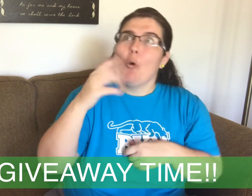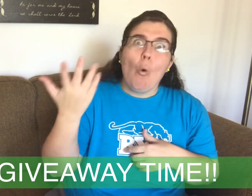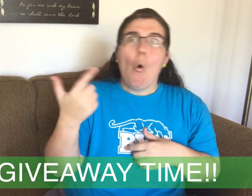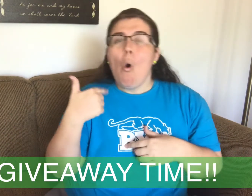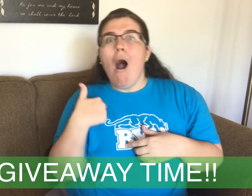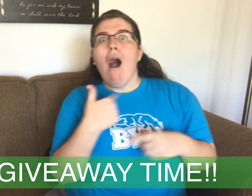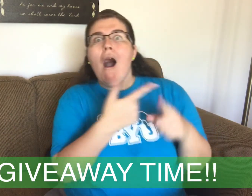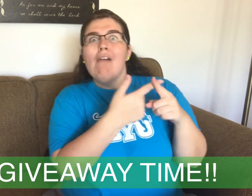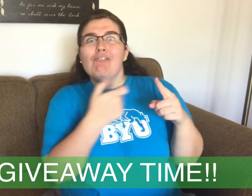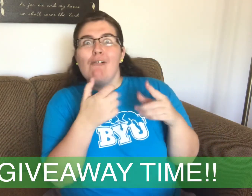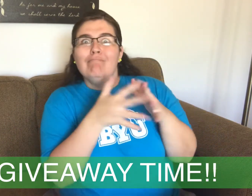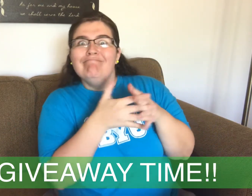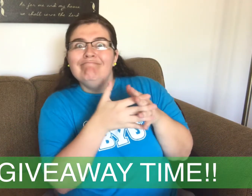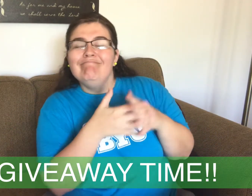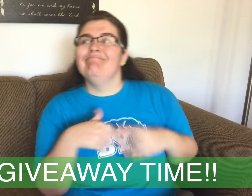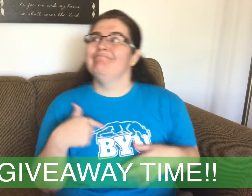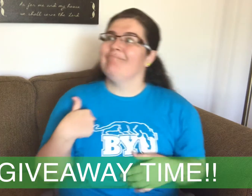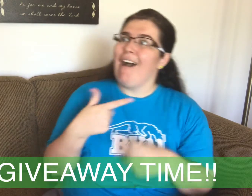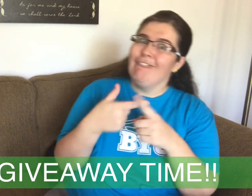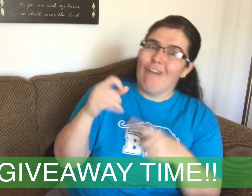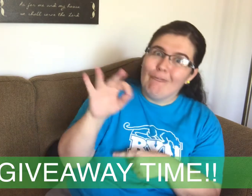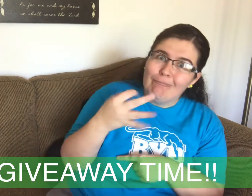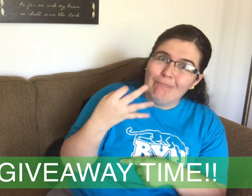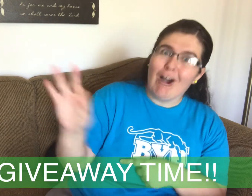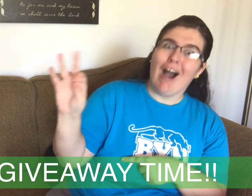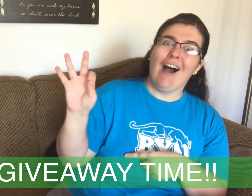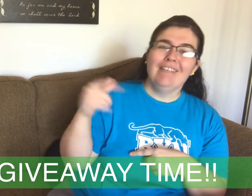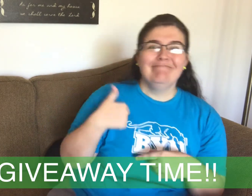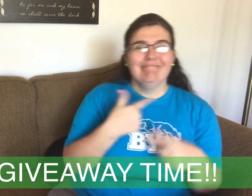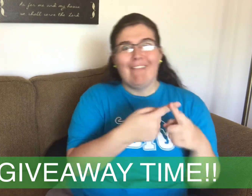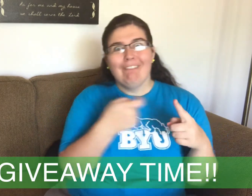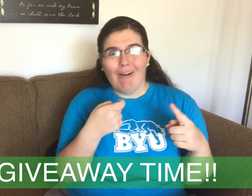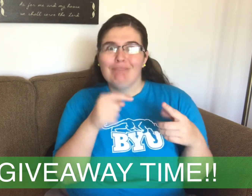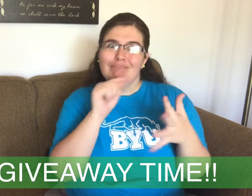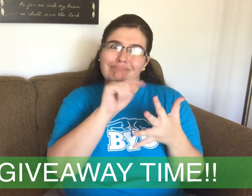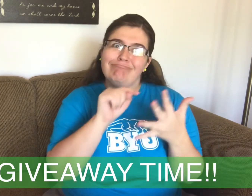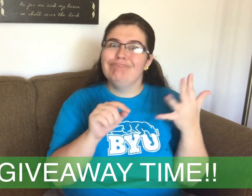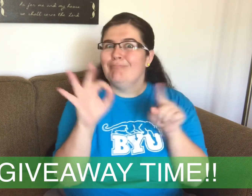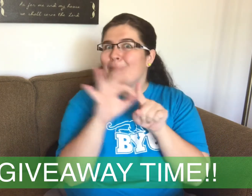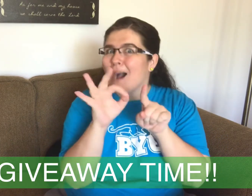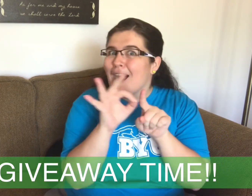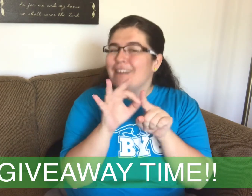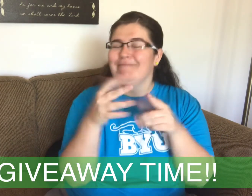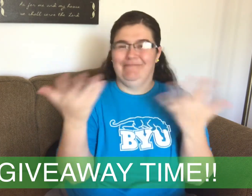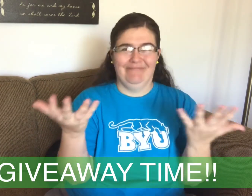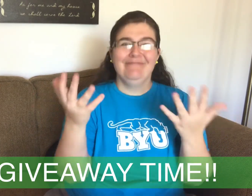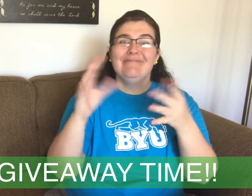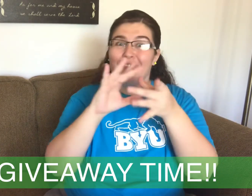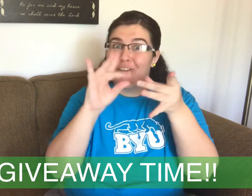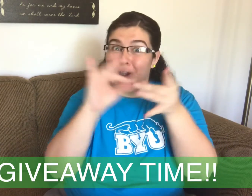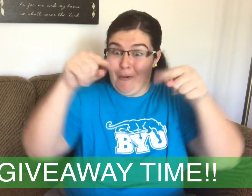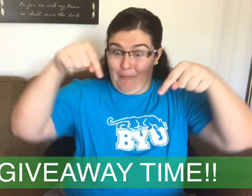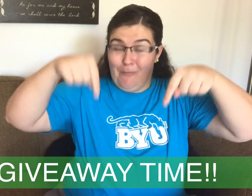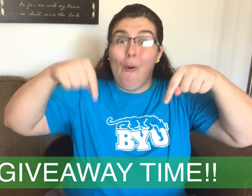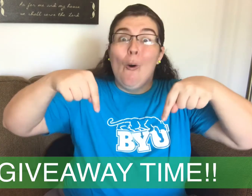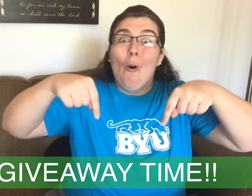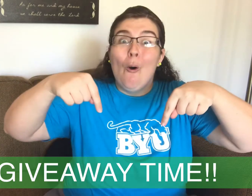Say like, "I am from the USA" or "I'm from France" or "I'm from Pakistan" or any other country and